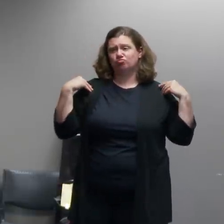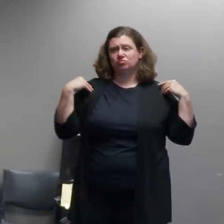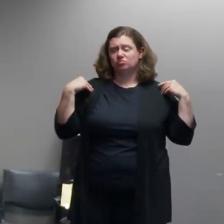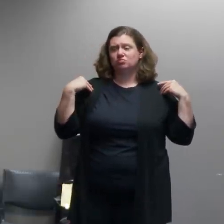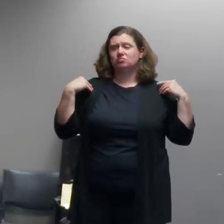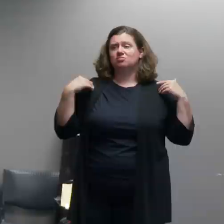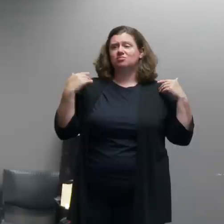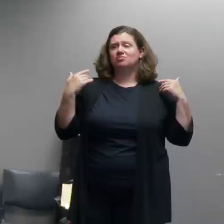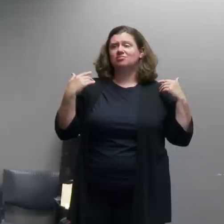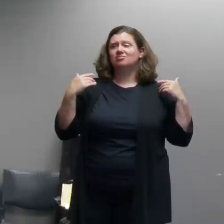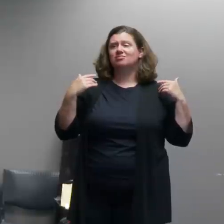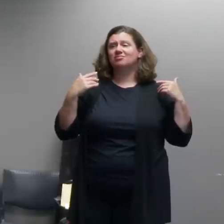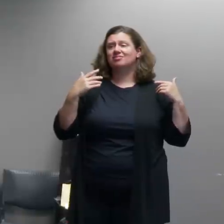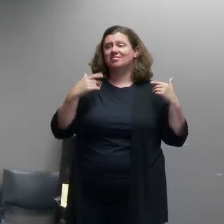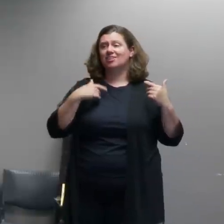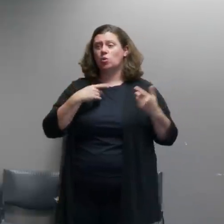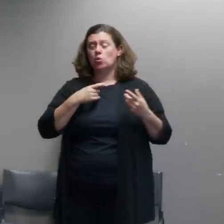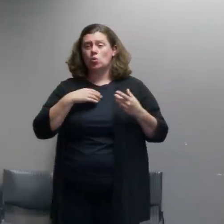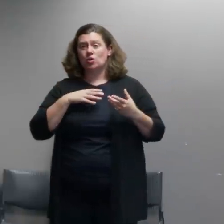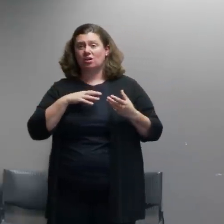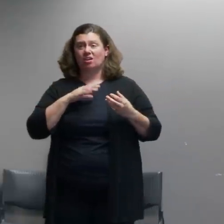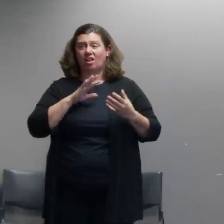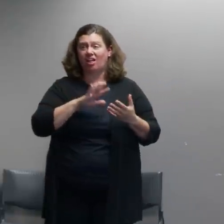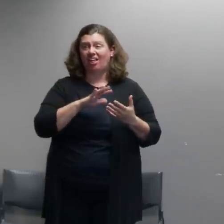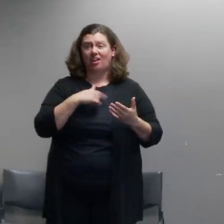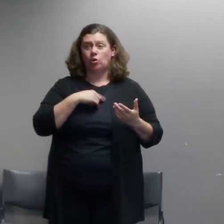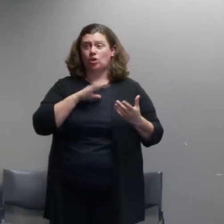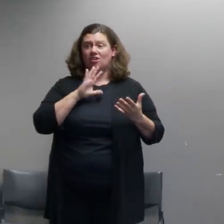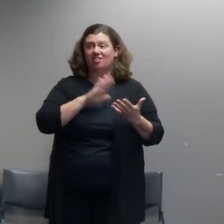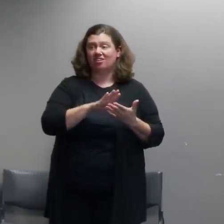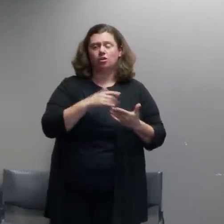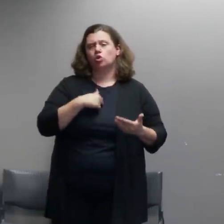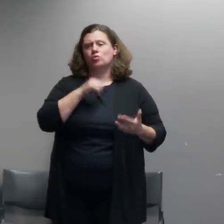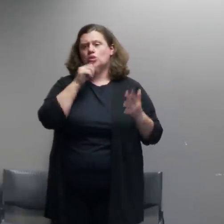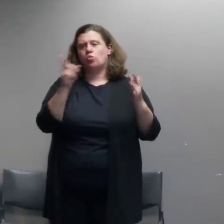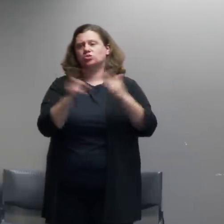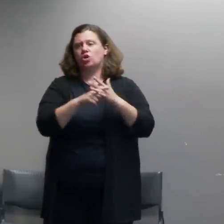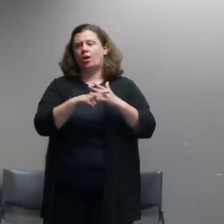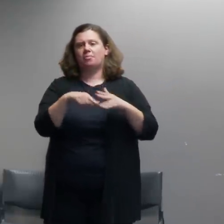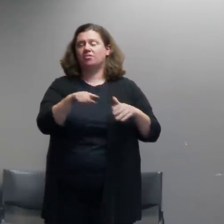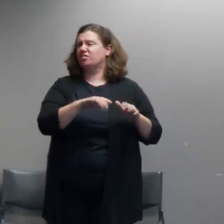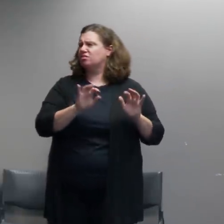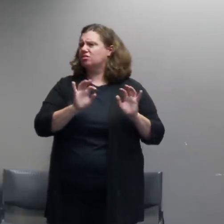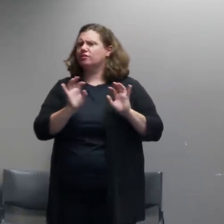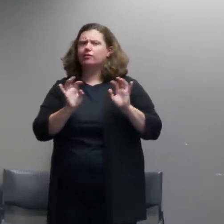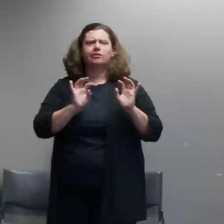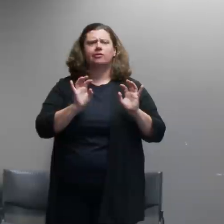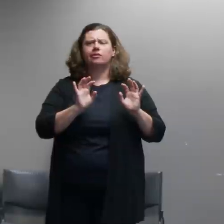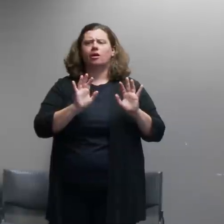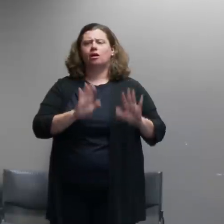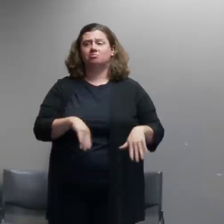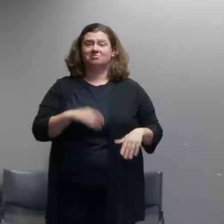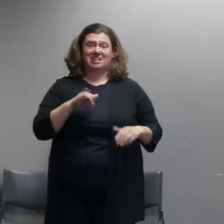tactics i talked about earlier was just not showing up at all thanks